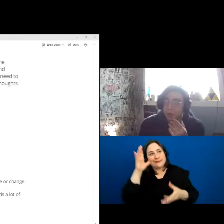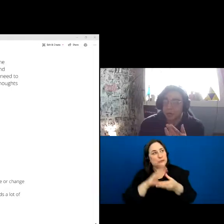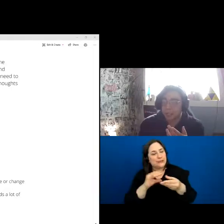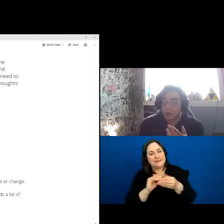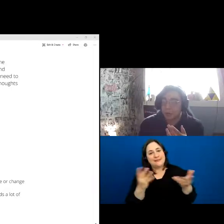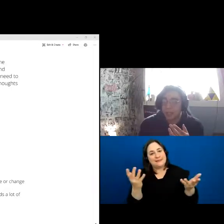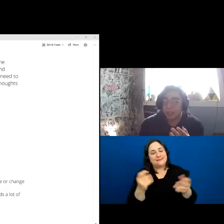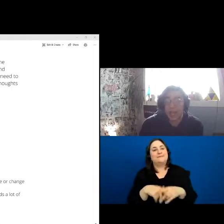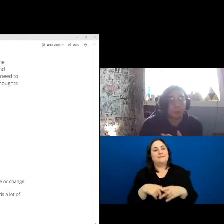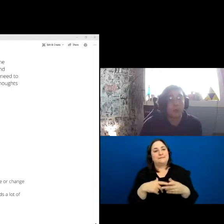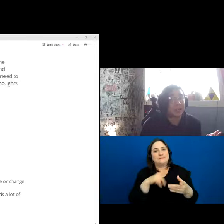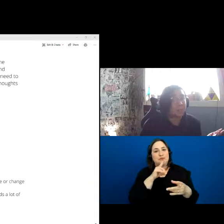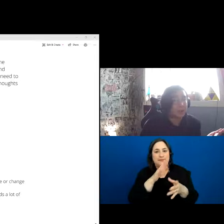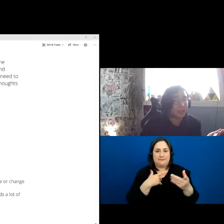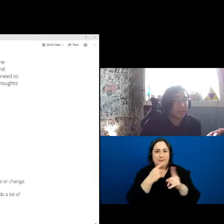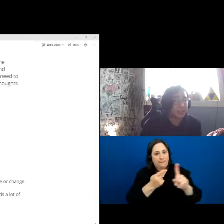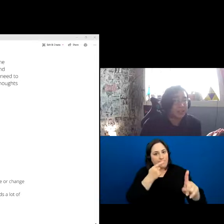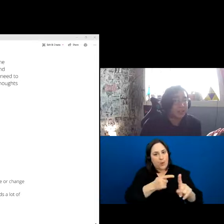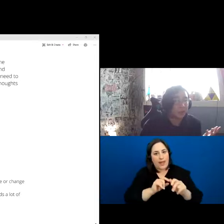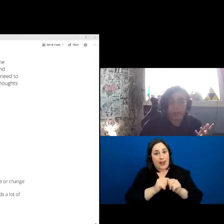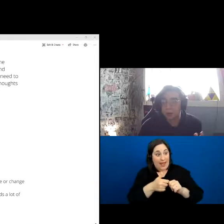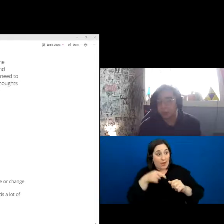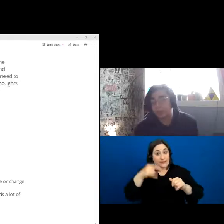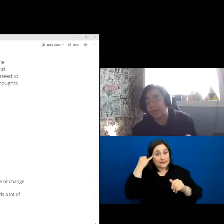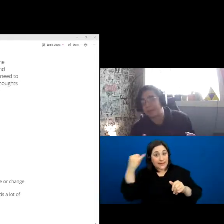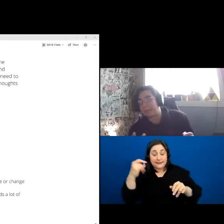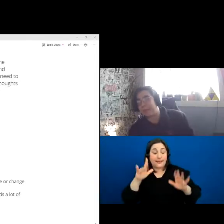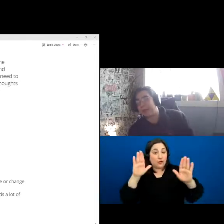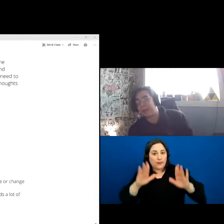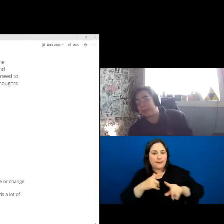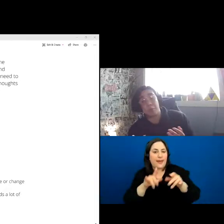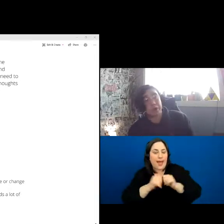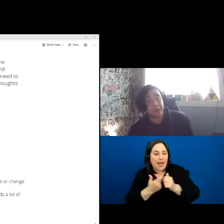get to the point, how will we implement this? Ok cool, we have something that we want to do,